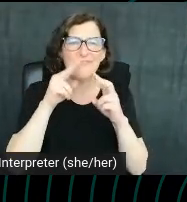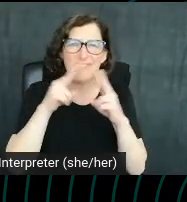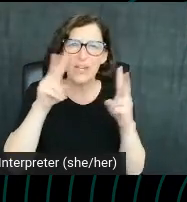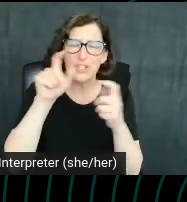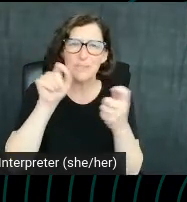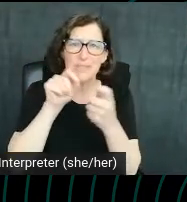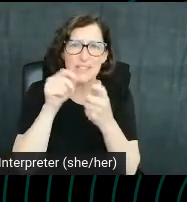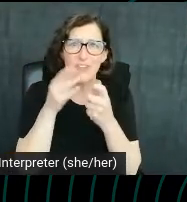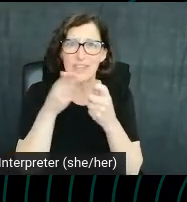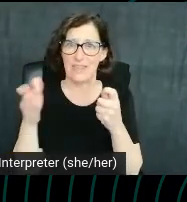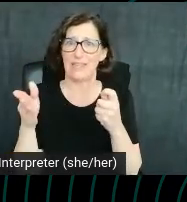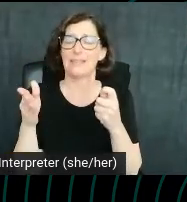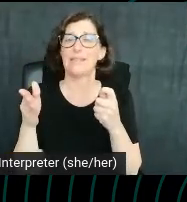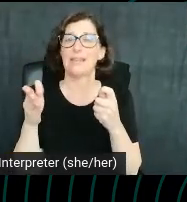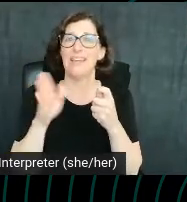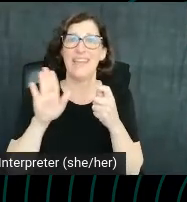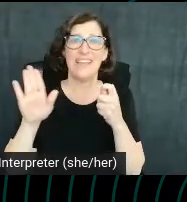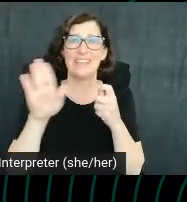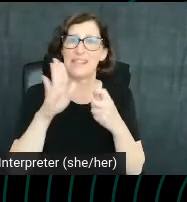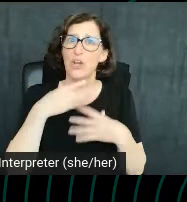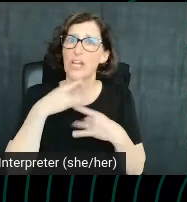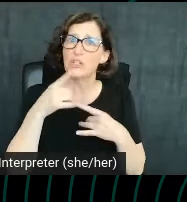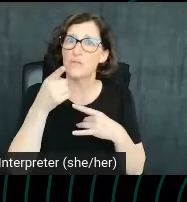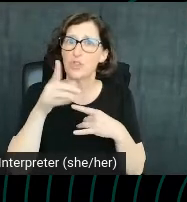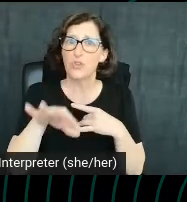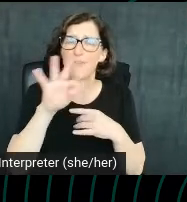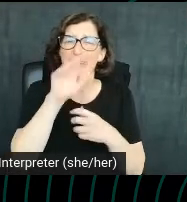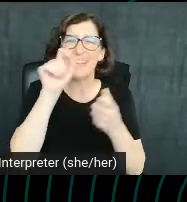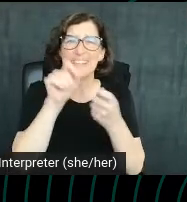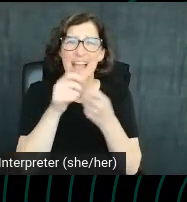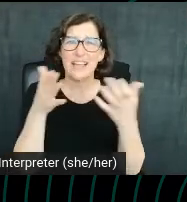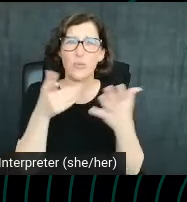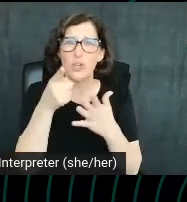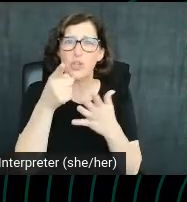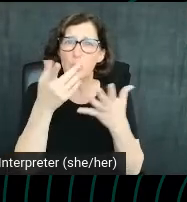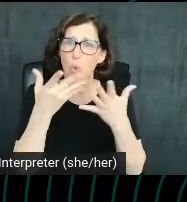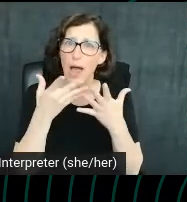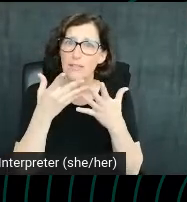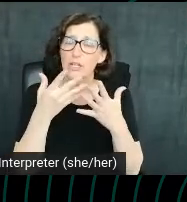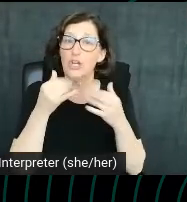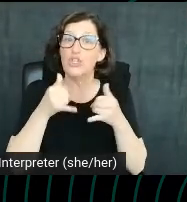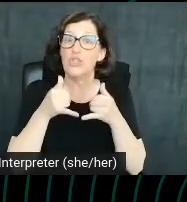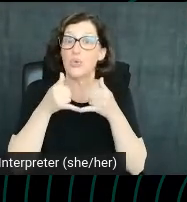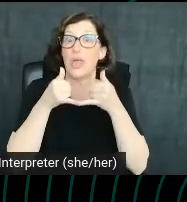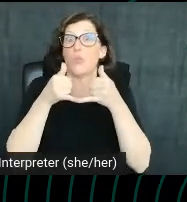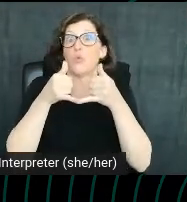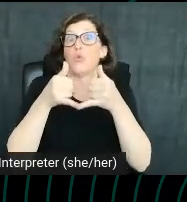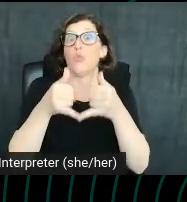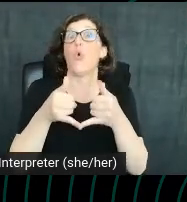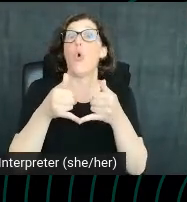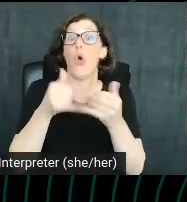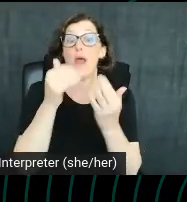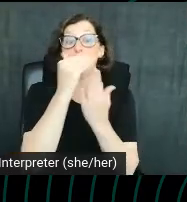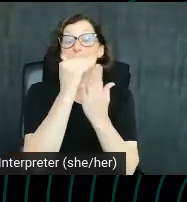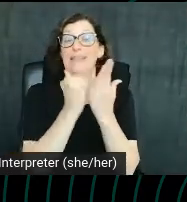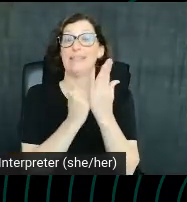It's in their best interest for you to find exactly what you're looking for. And so they reward listings which give that information.